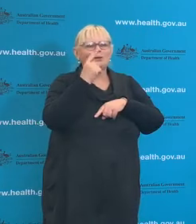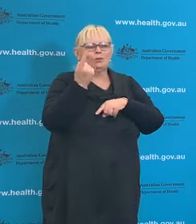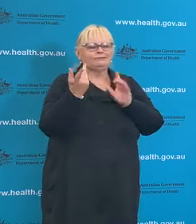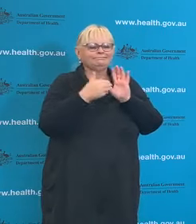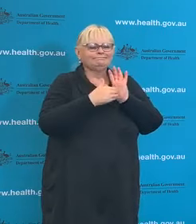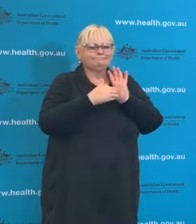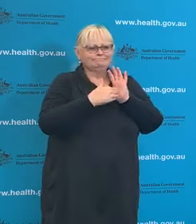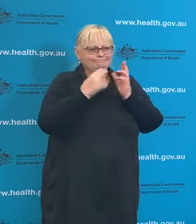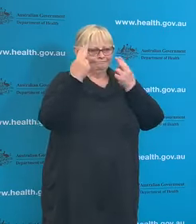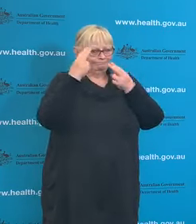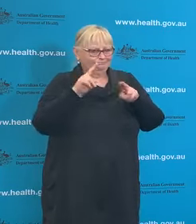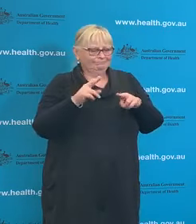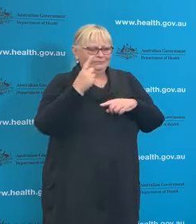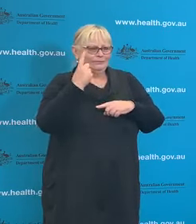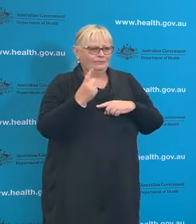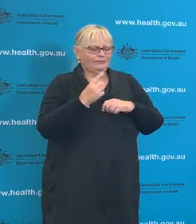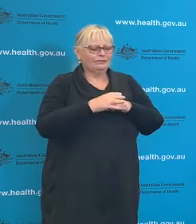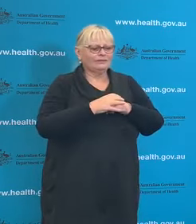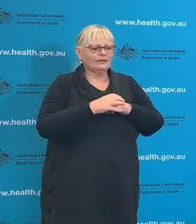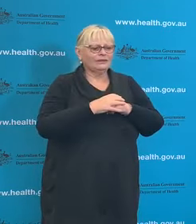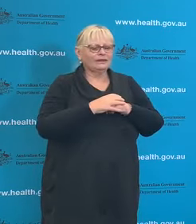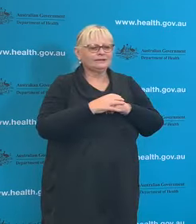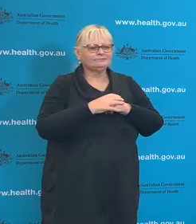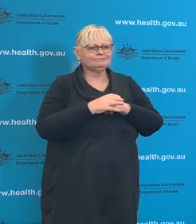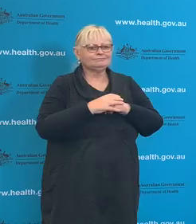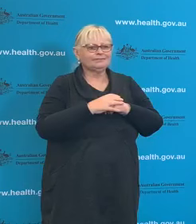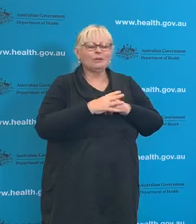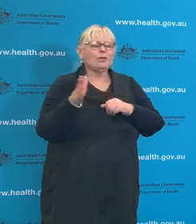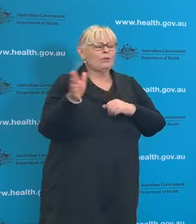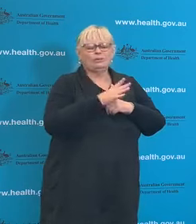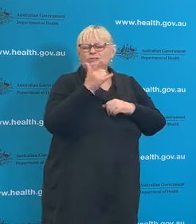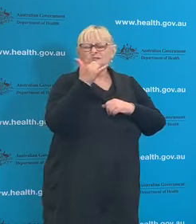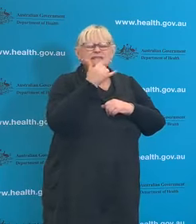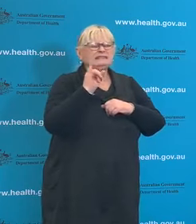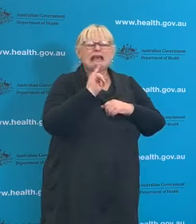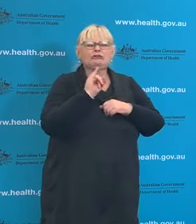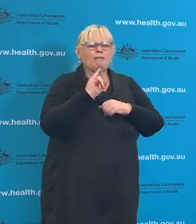death. All of these deaths are of course tragedies for those family and friends